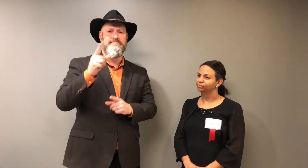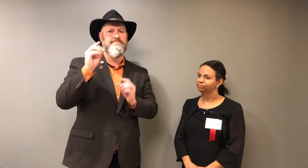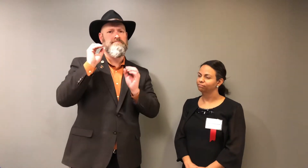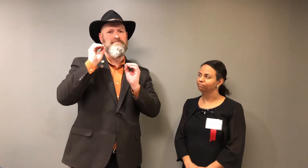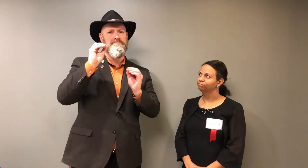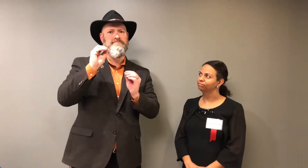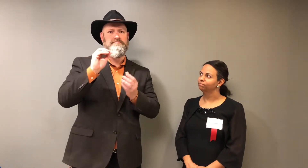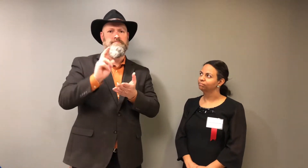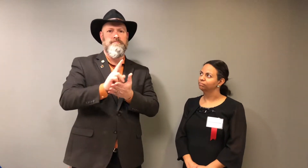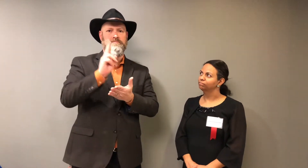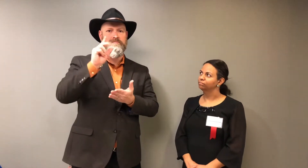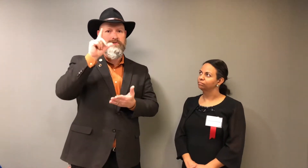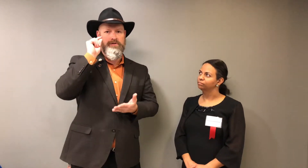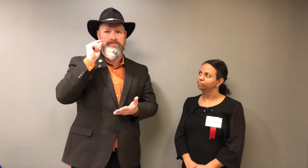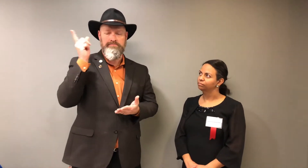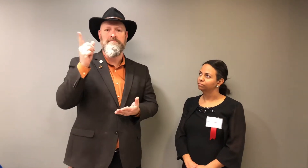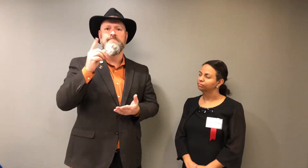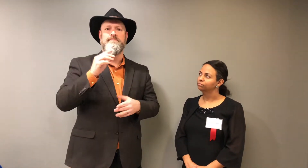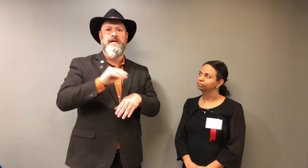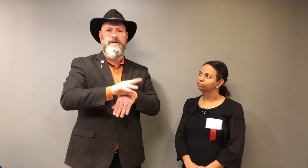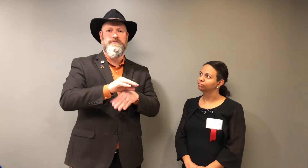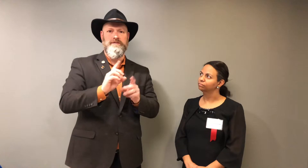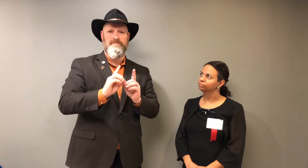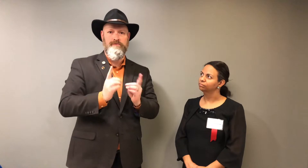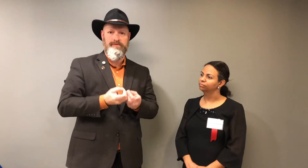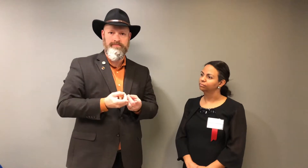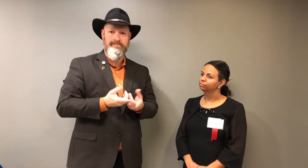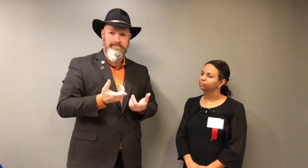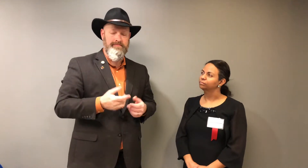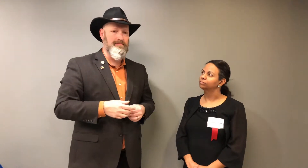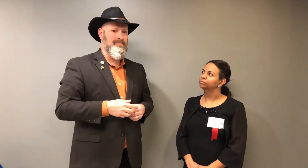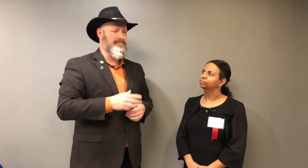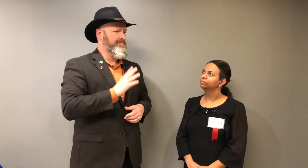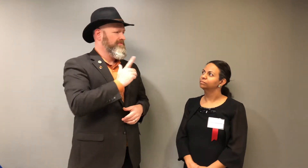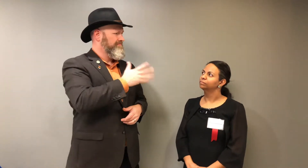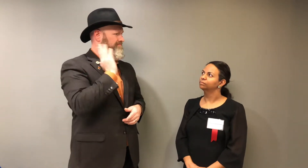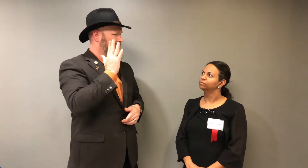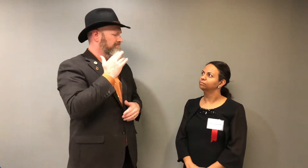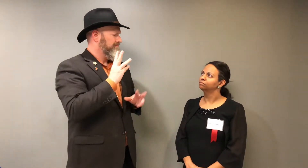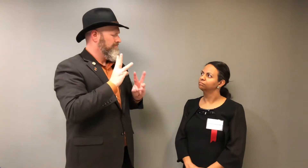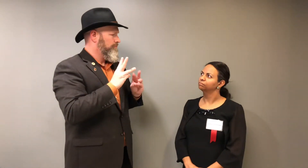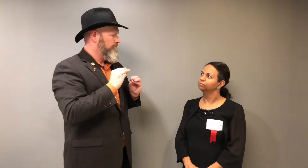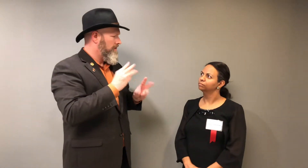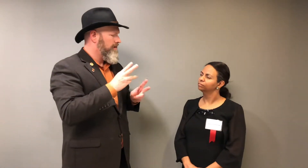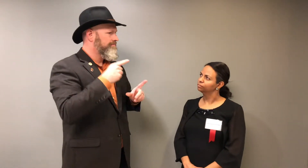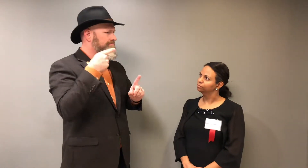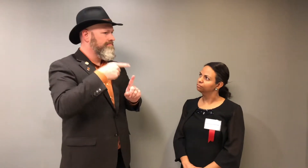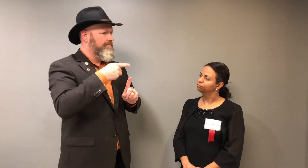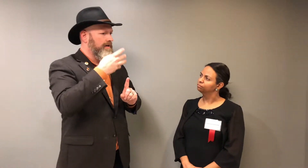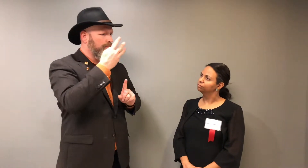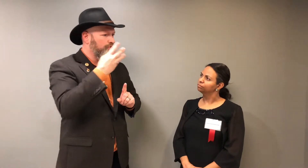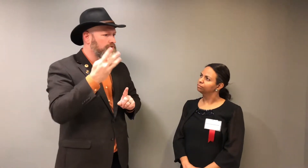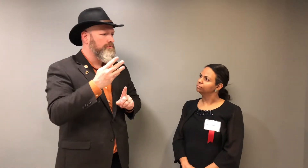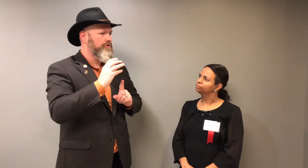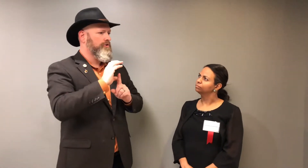She is an assistant professor at Gallaudet University's Counseling Department. Her fantastic presentation was about immigrants,